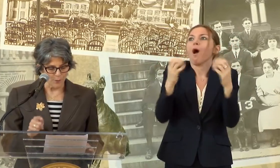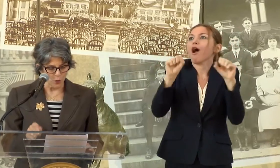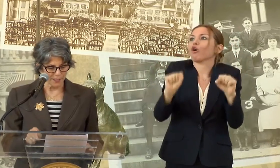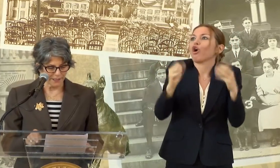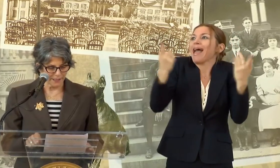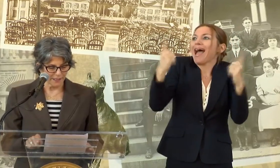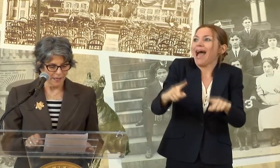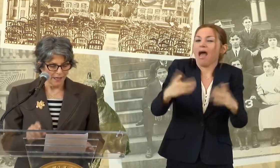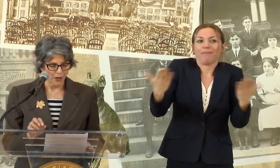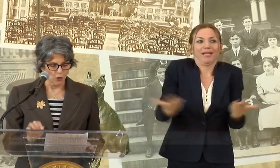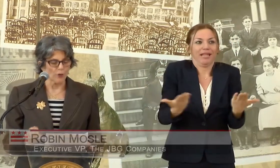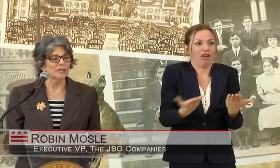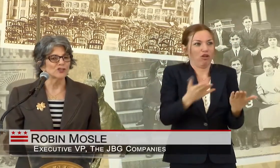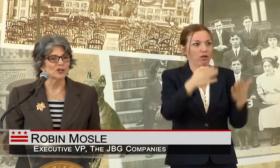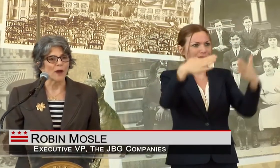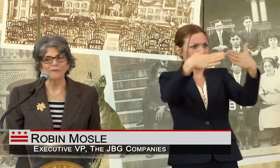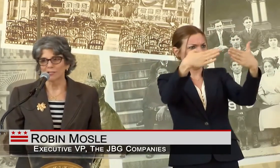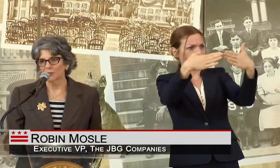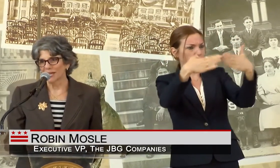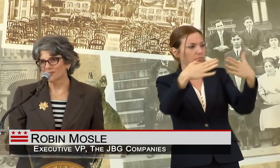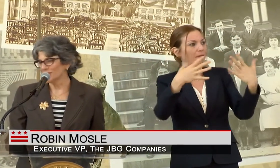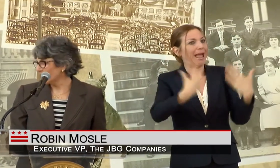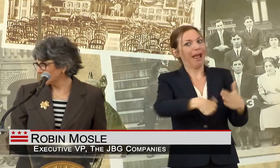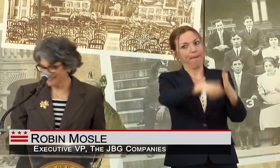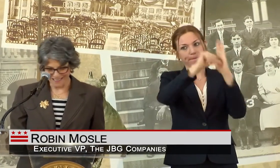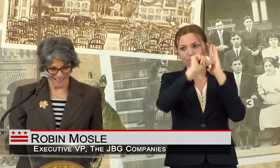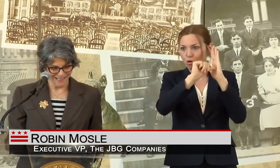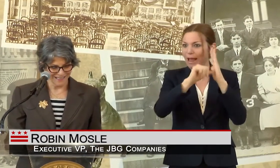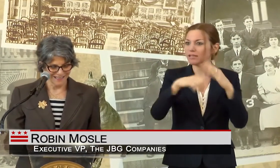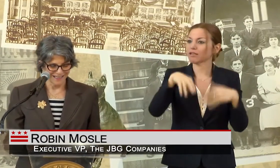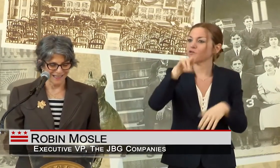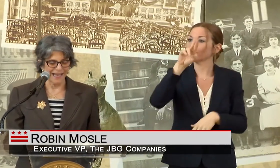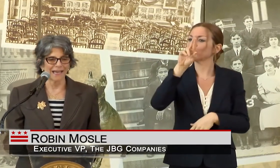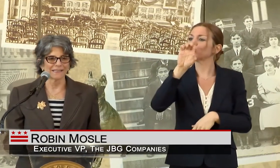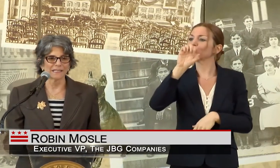IMPORTANTLY A GREAT GEOGRAPHIC LOCATION IN OUR CITY AND AN